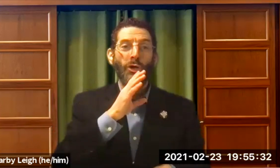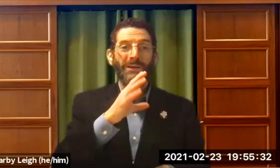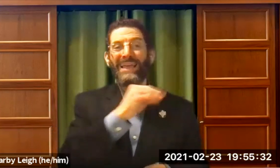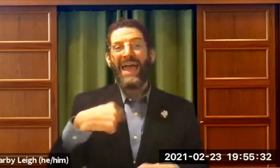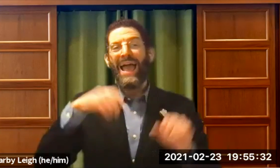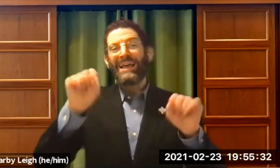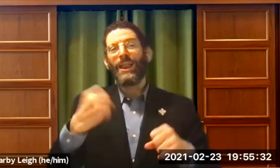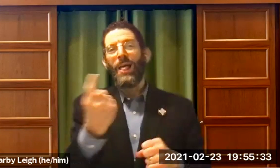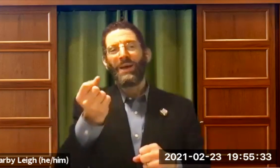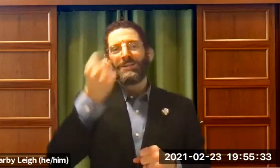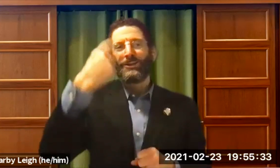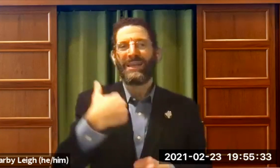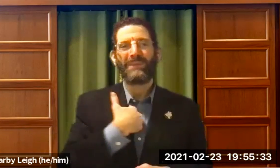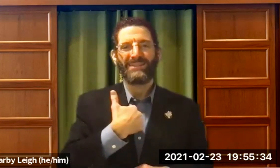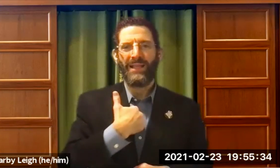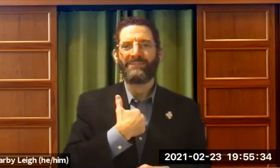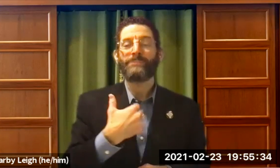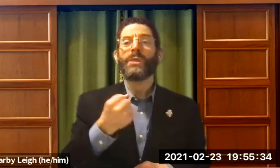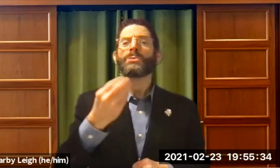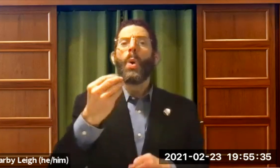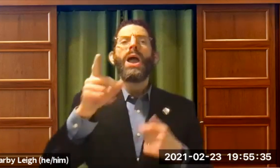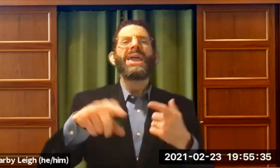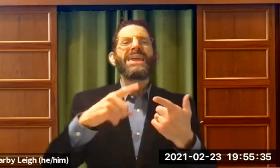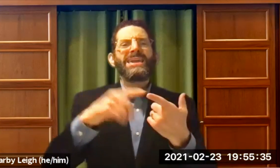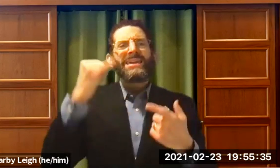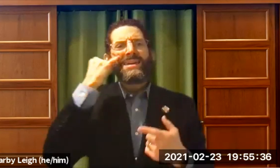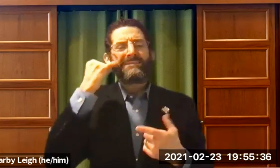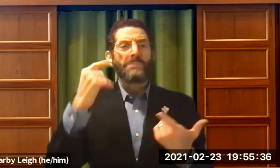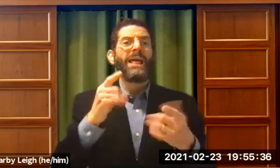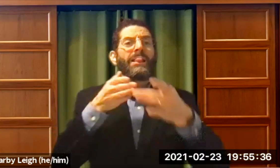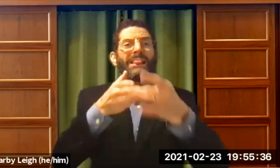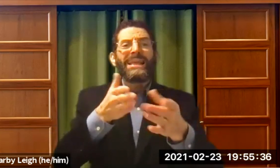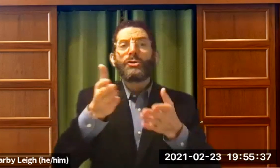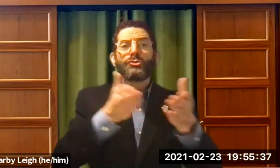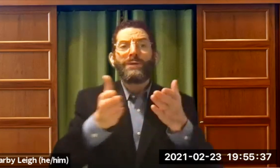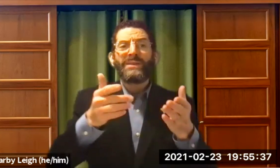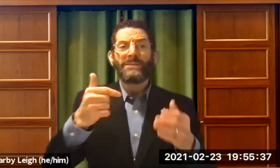Because most of the time I'm talking. I always understand myself. So if I'm